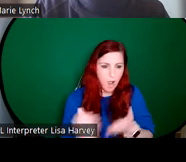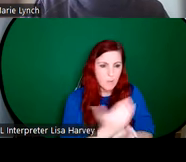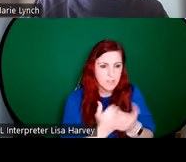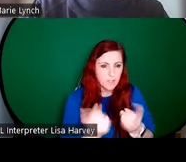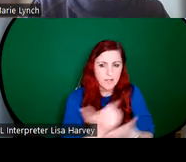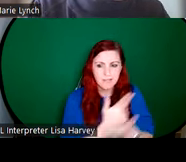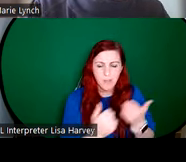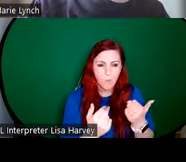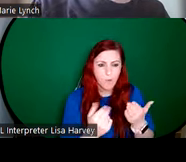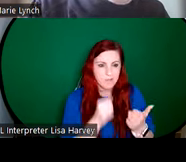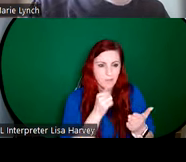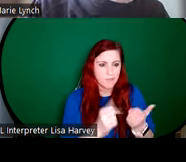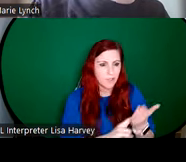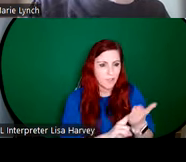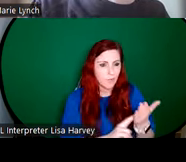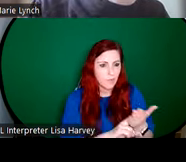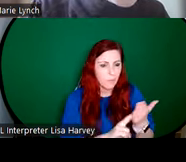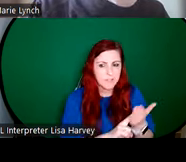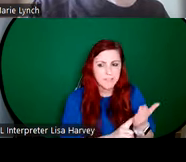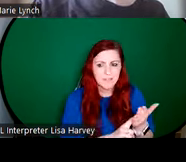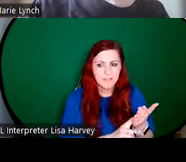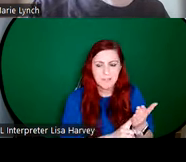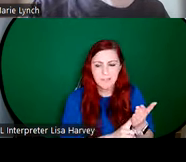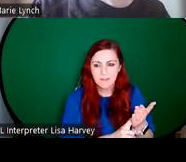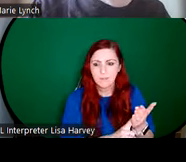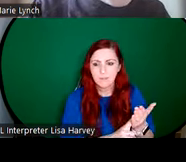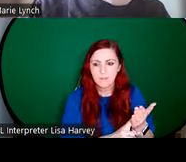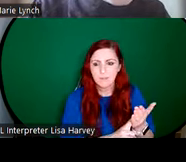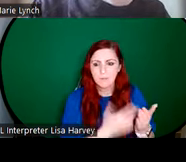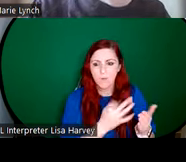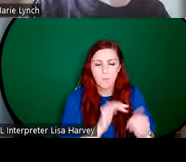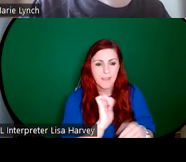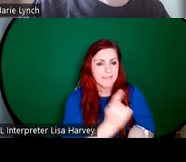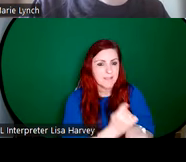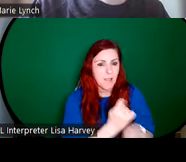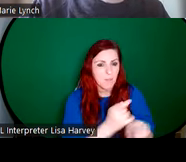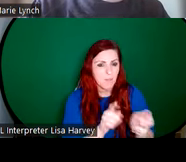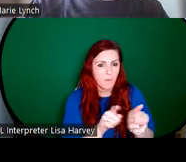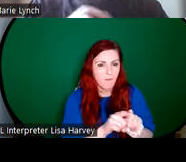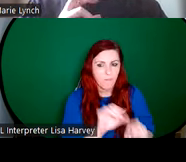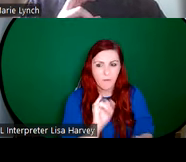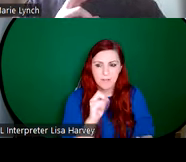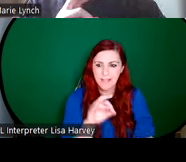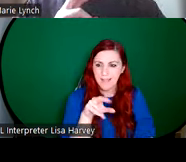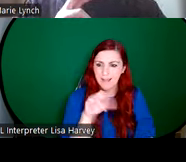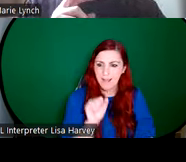tracery of his of his Donnybrook stained glass window, and he used it again for